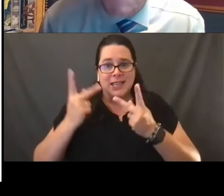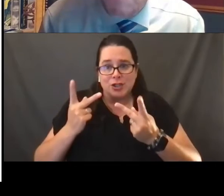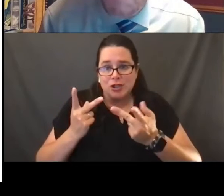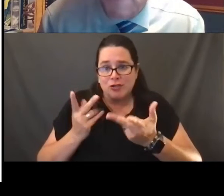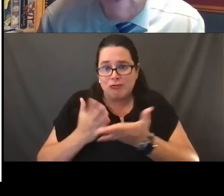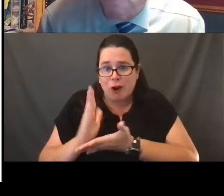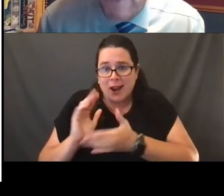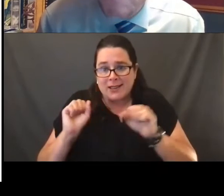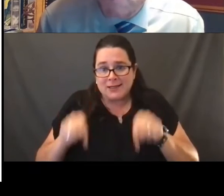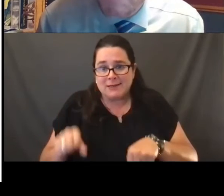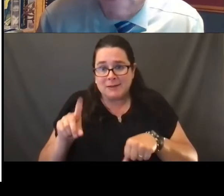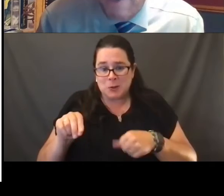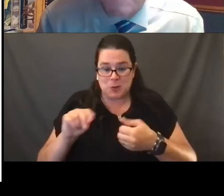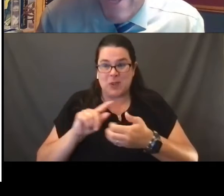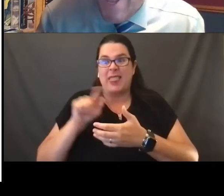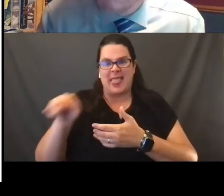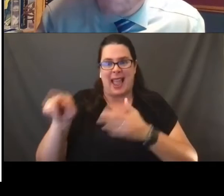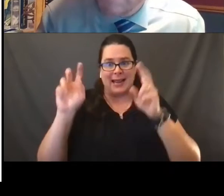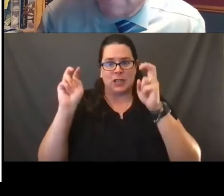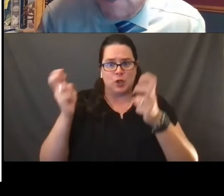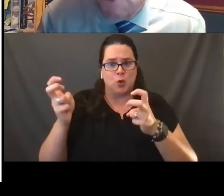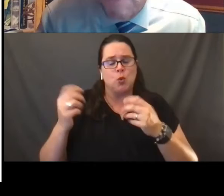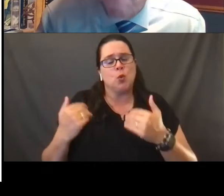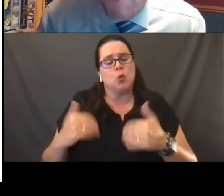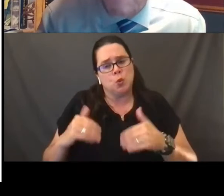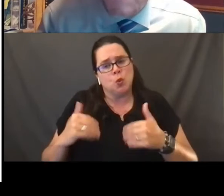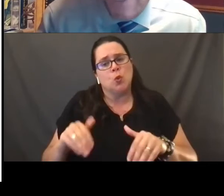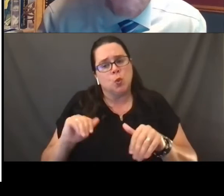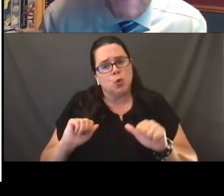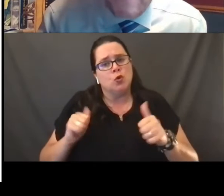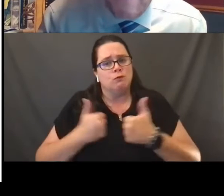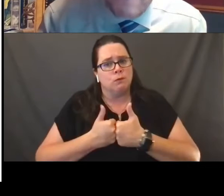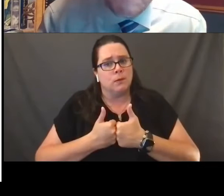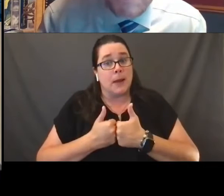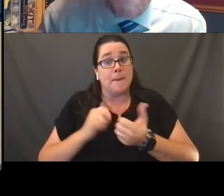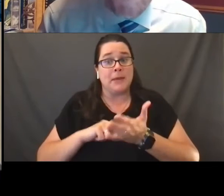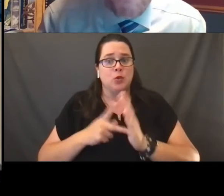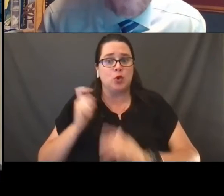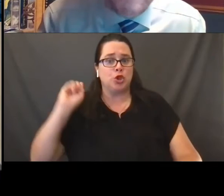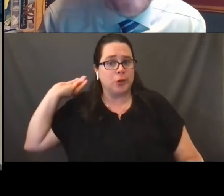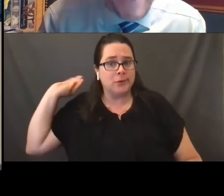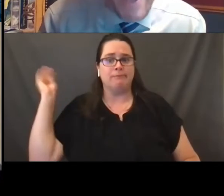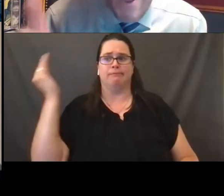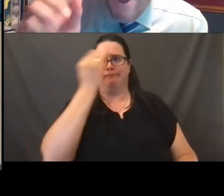this issue likewise, looms large and should continue to be very much on our radar as we go forward.